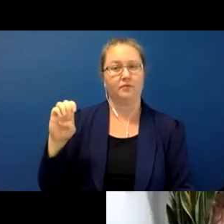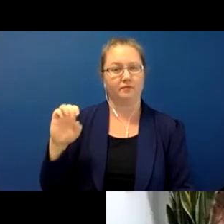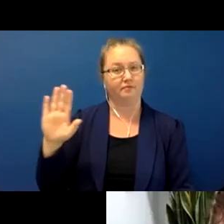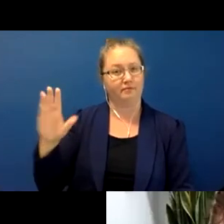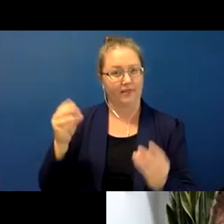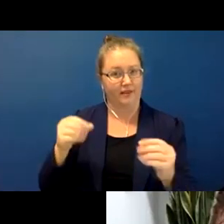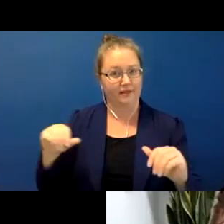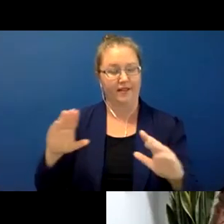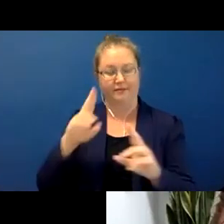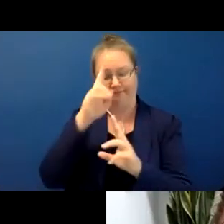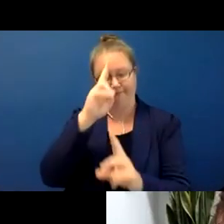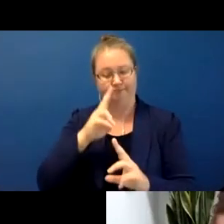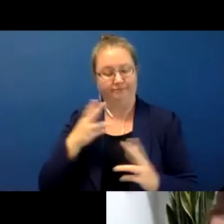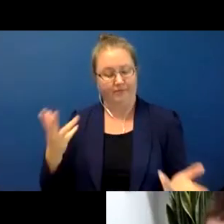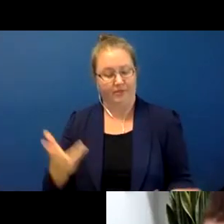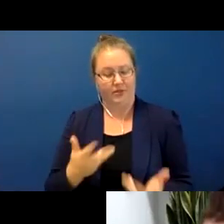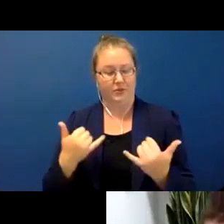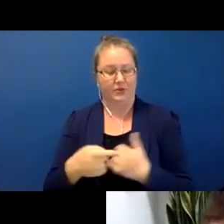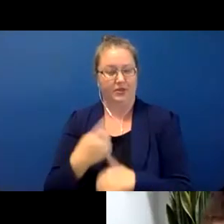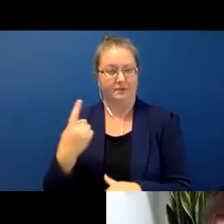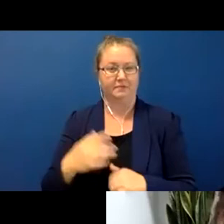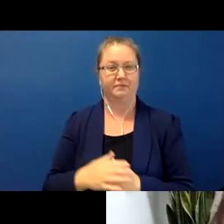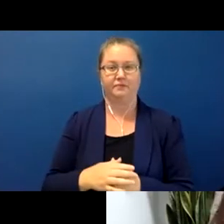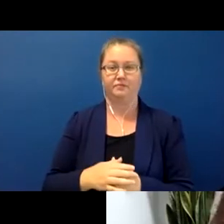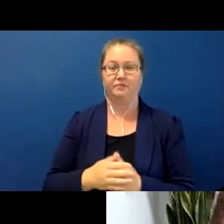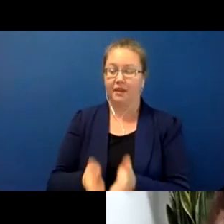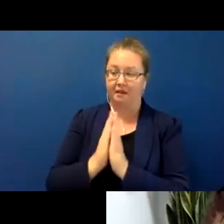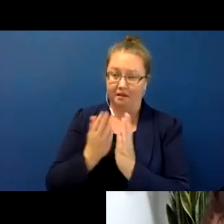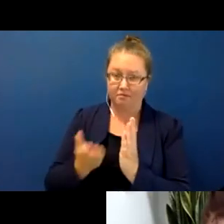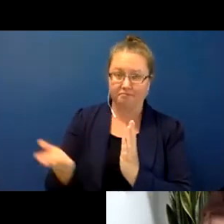to be here today. We invite you to learn more about the traditional territories that you're